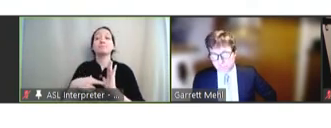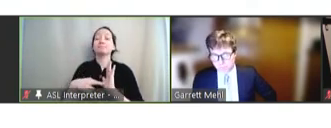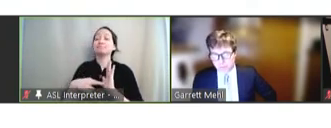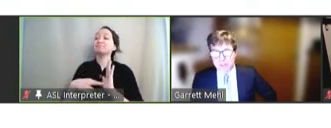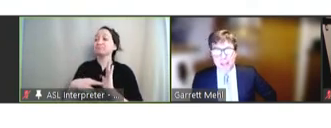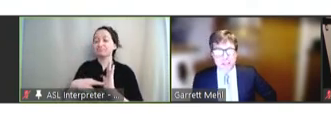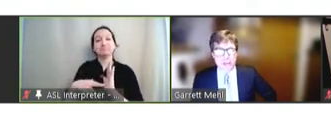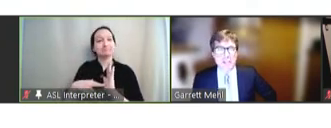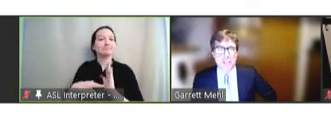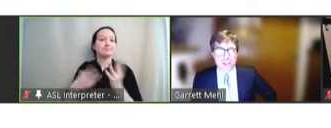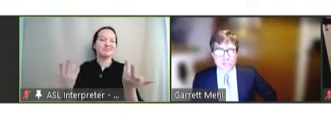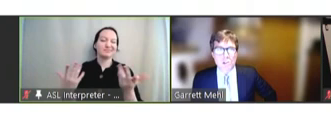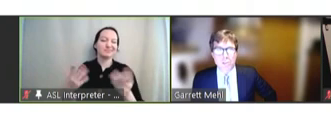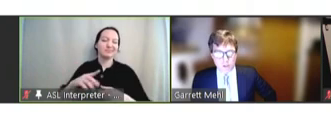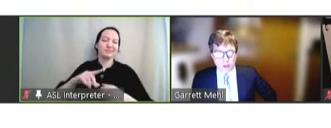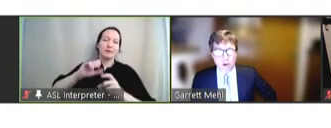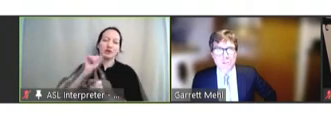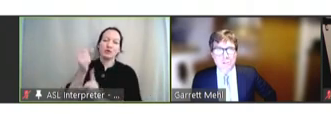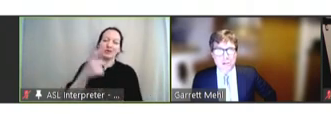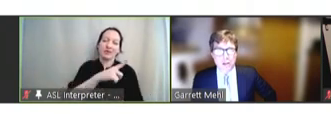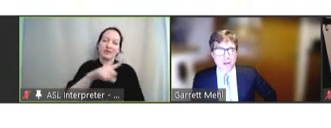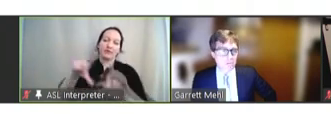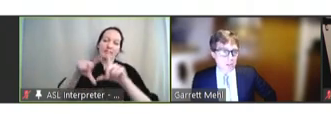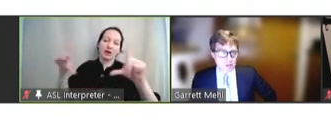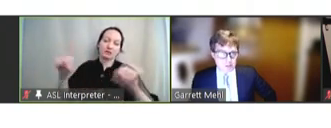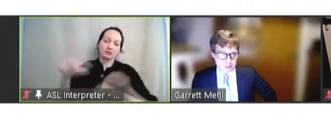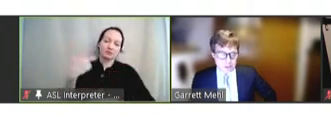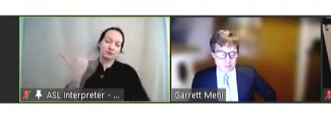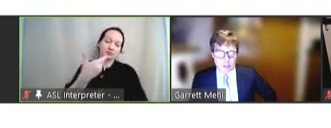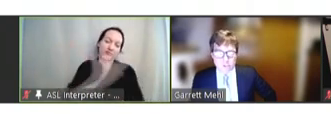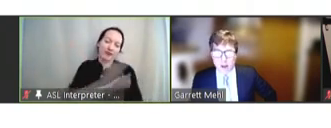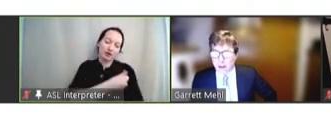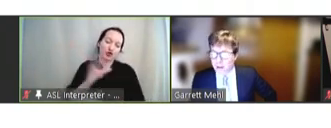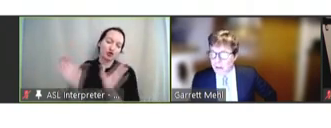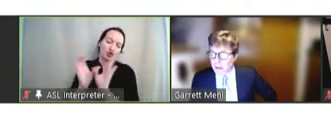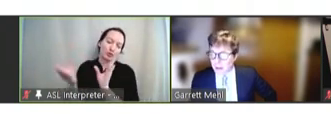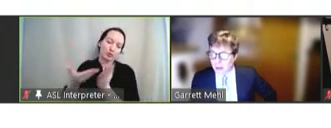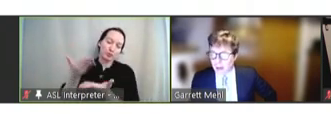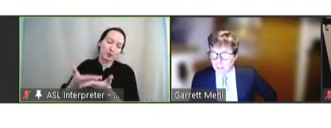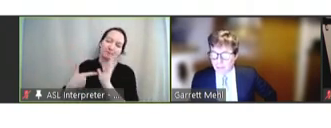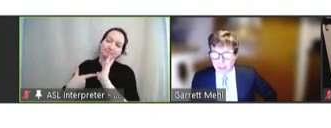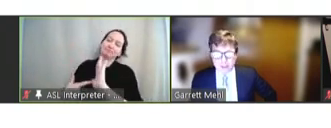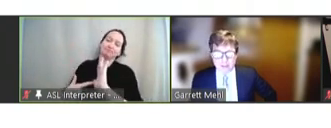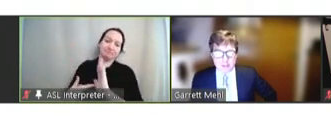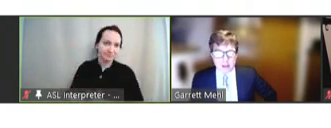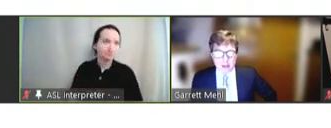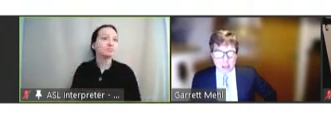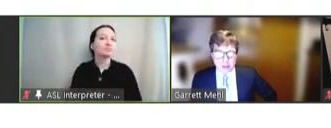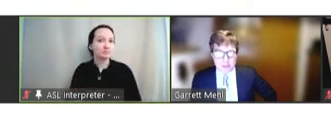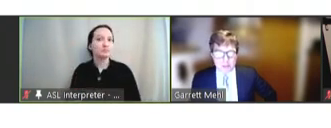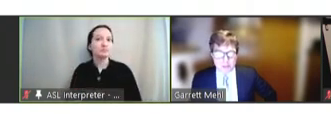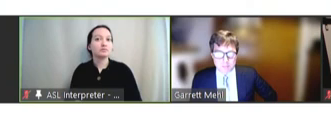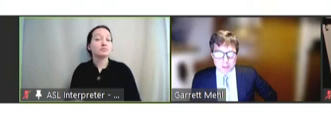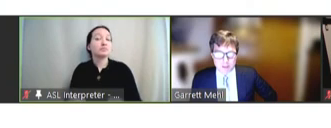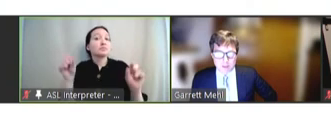in this case, a vaccination certificate or COVID certificate as well that is able to be used